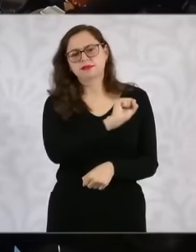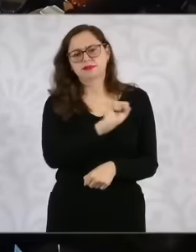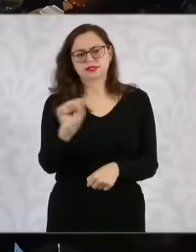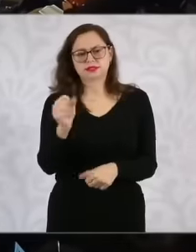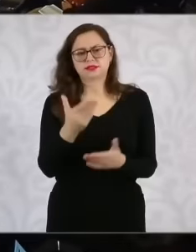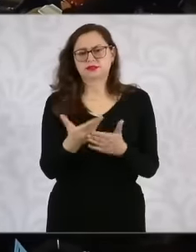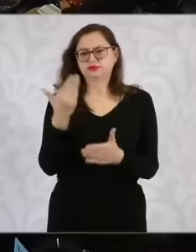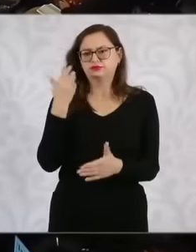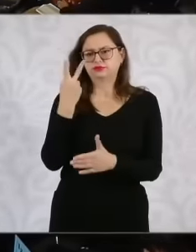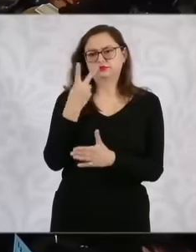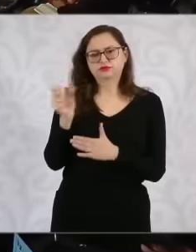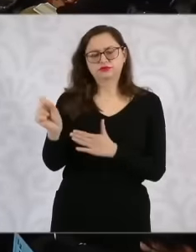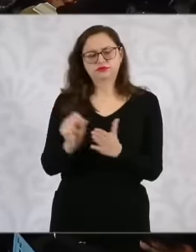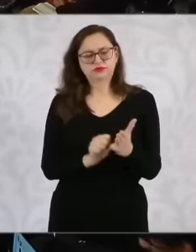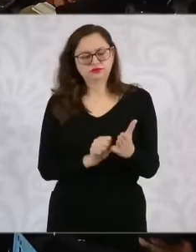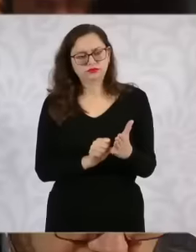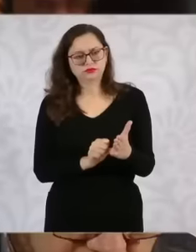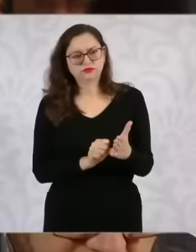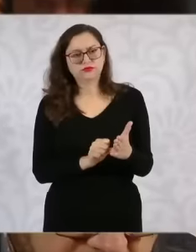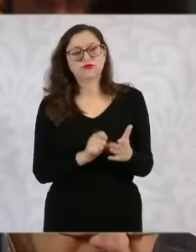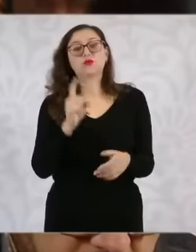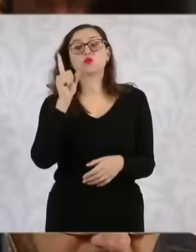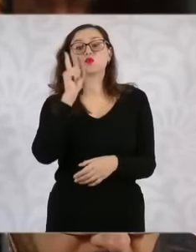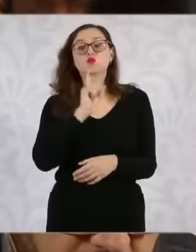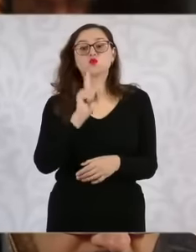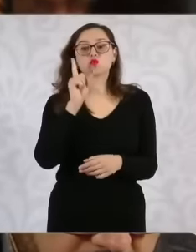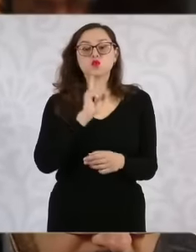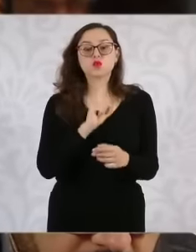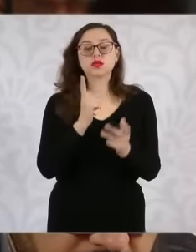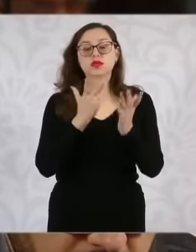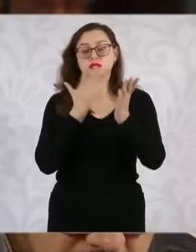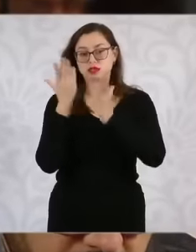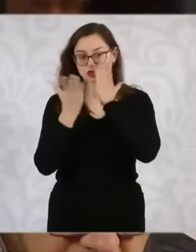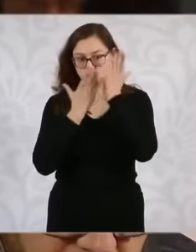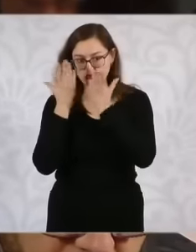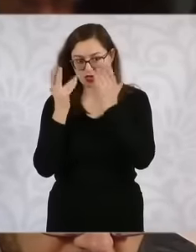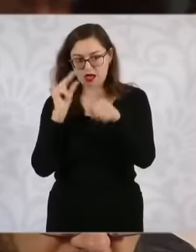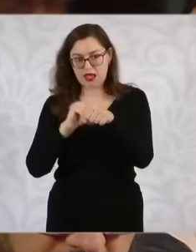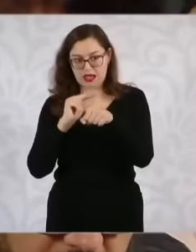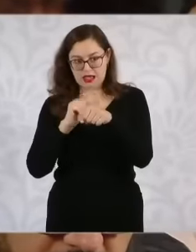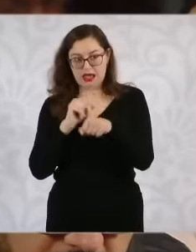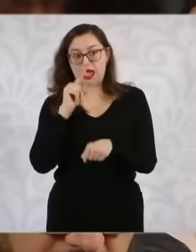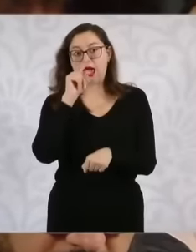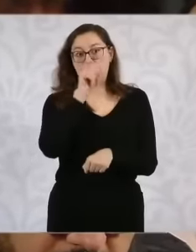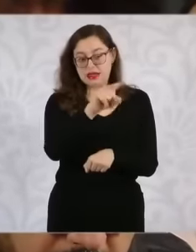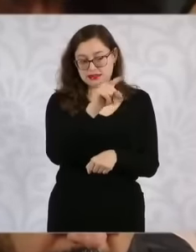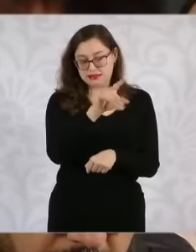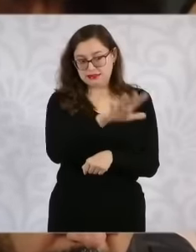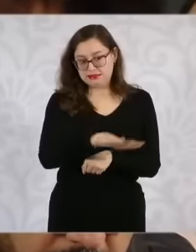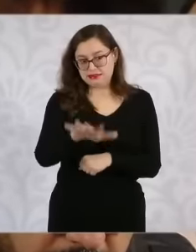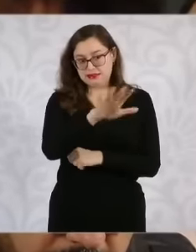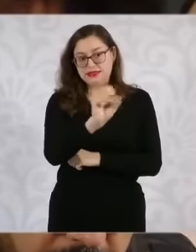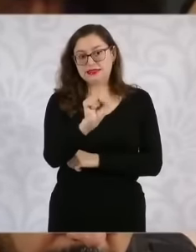about a girl who is studying medicine and went to do her service eh to Salamanca eh She had a